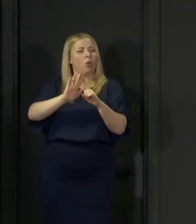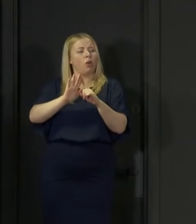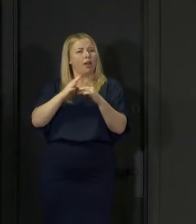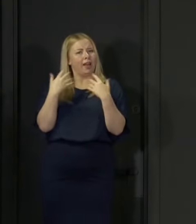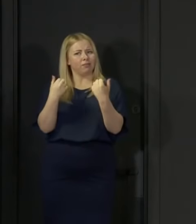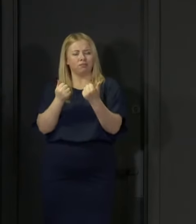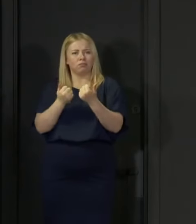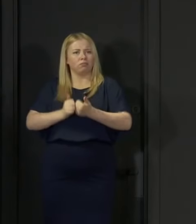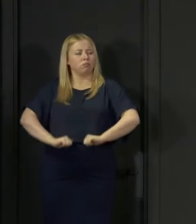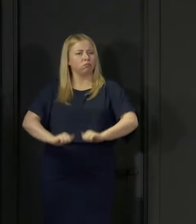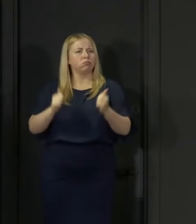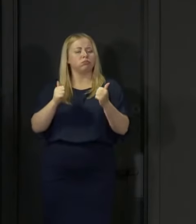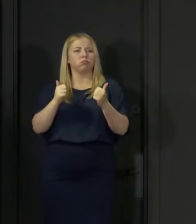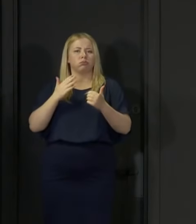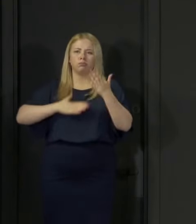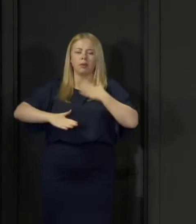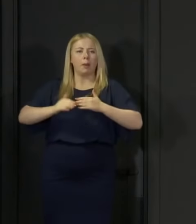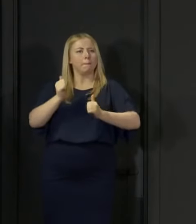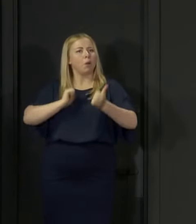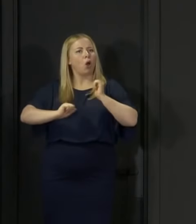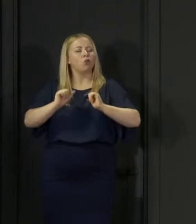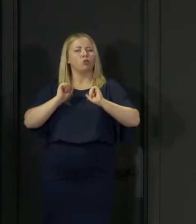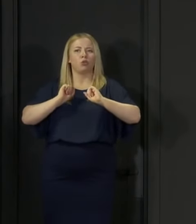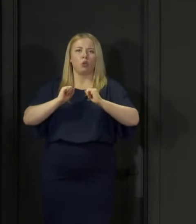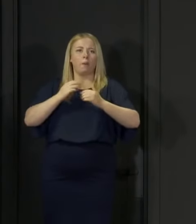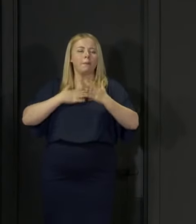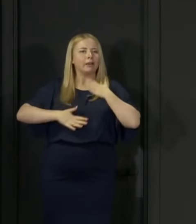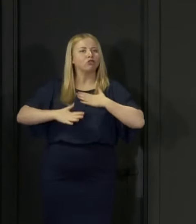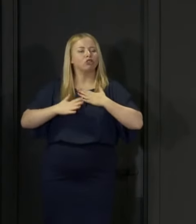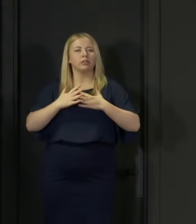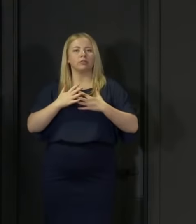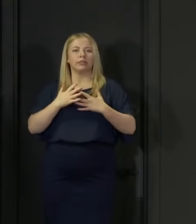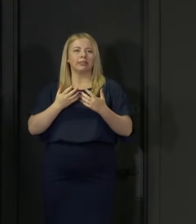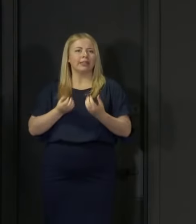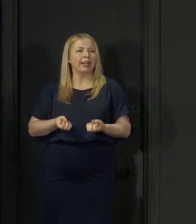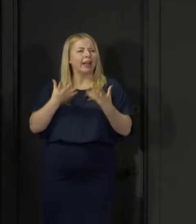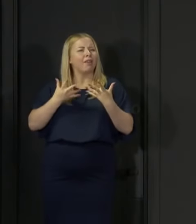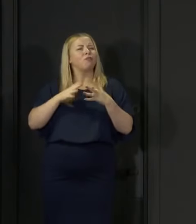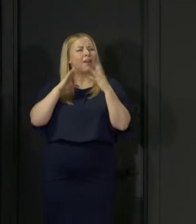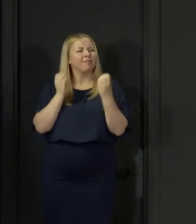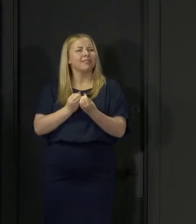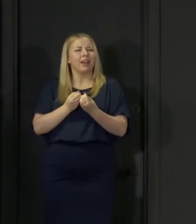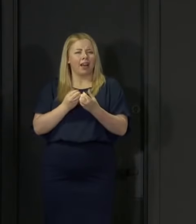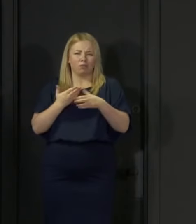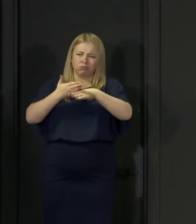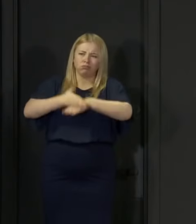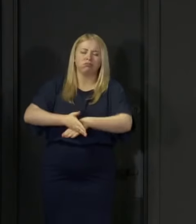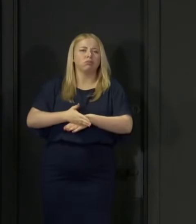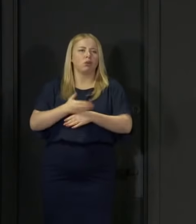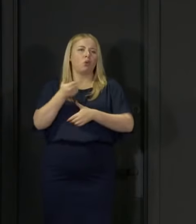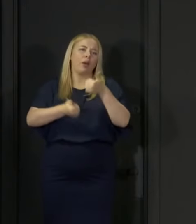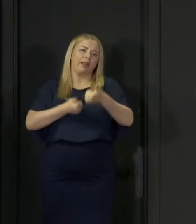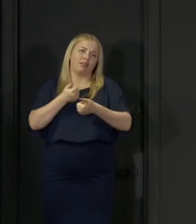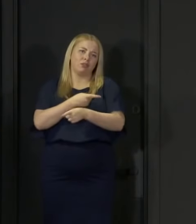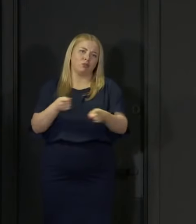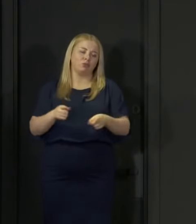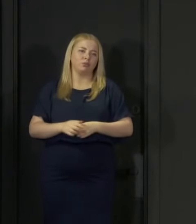your patience, for the sacrifices you've made and for all the hard work you've put in. So well done to all of you.